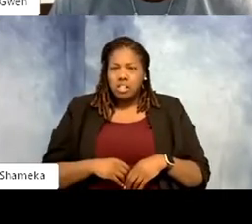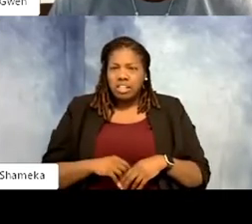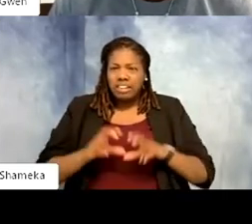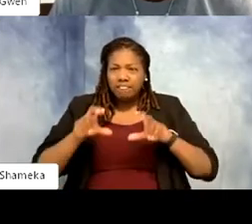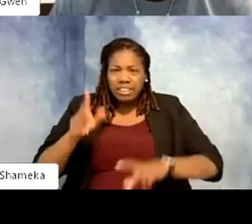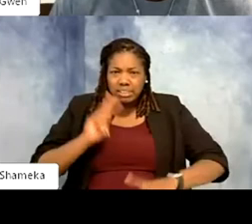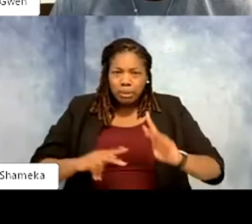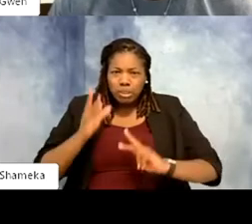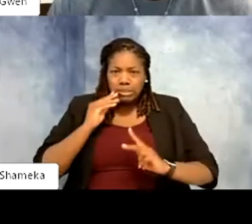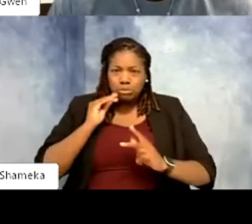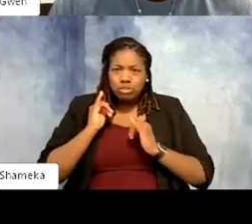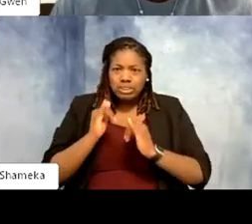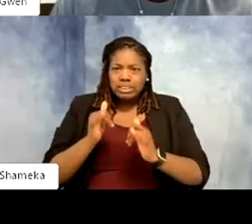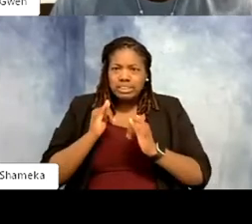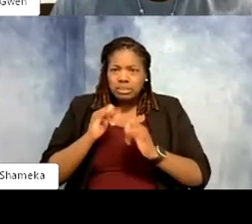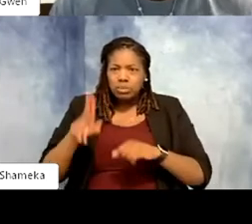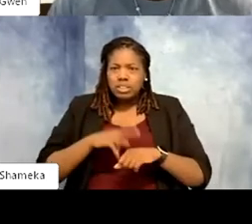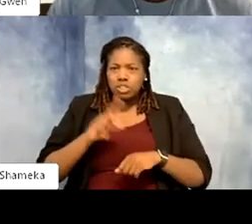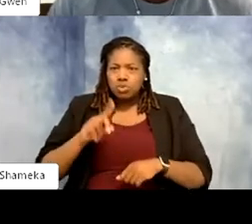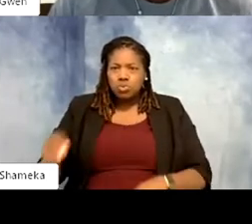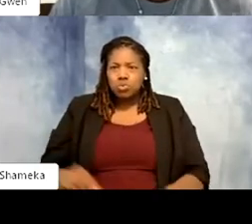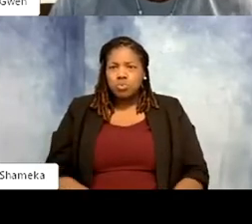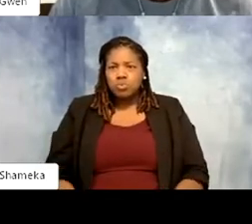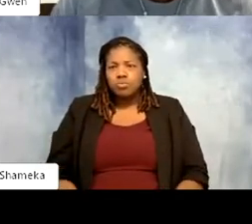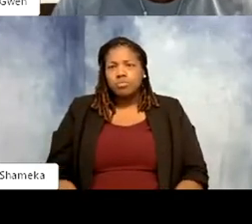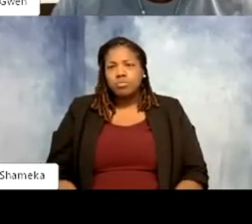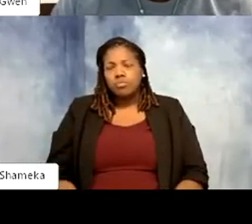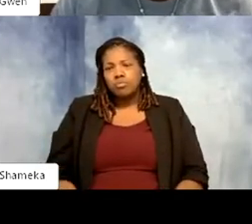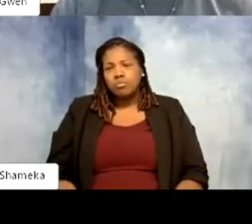experienced with National Zoo. You know there are days when I come to work and my